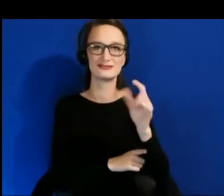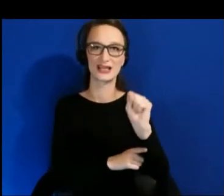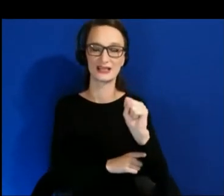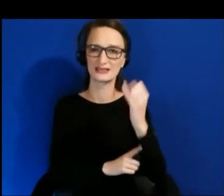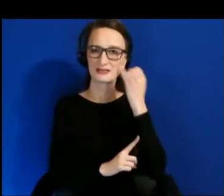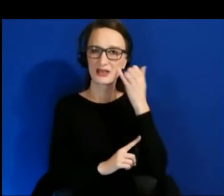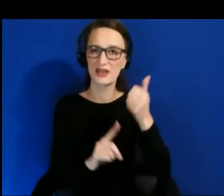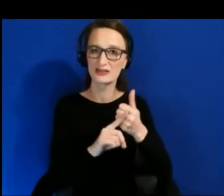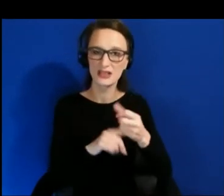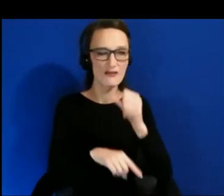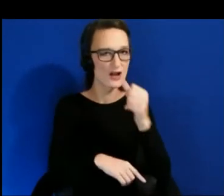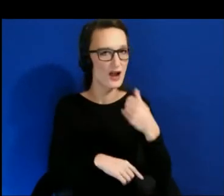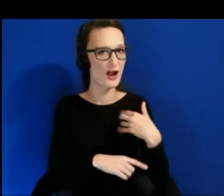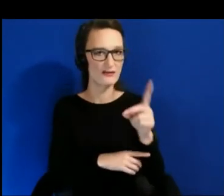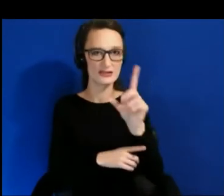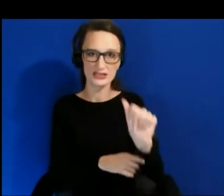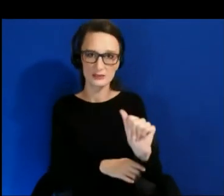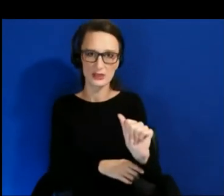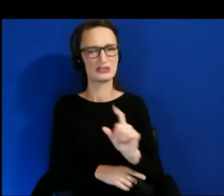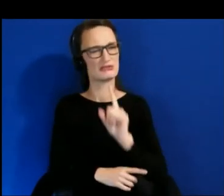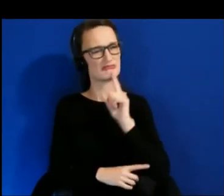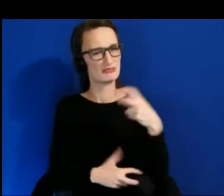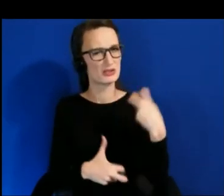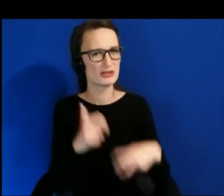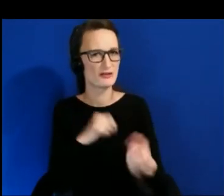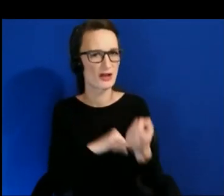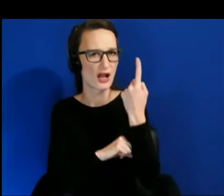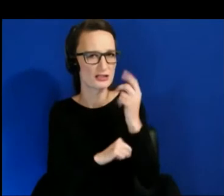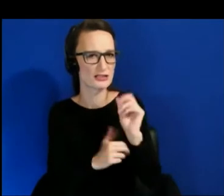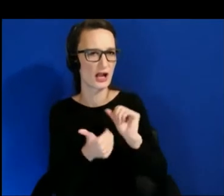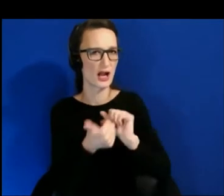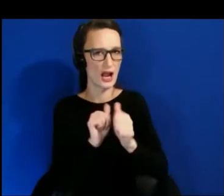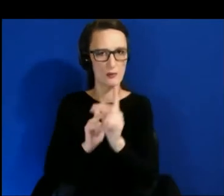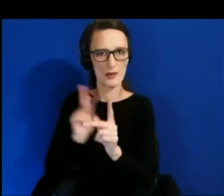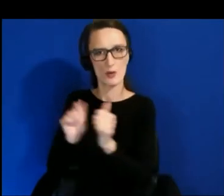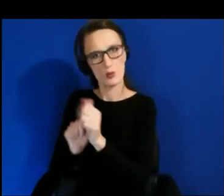for people to go through your VR application without certain abilities, and get a grasp